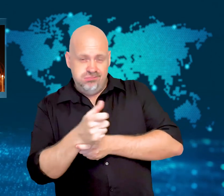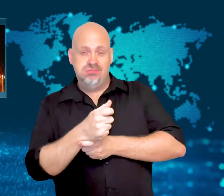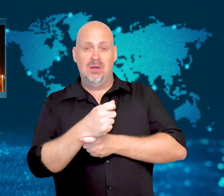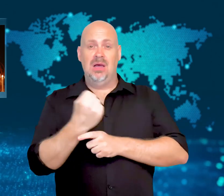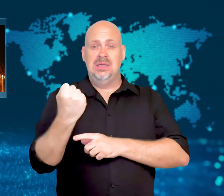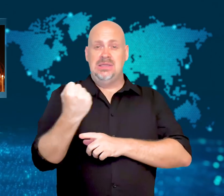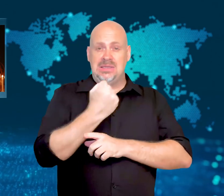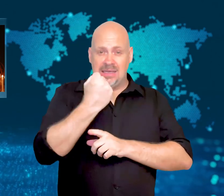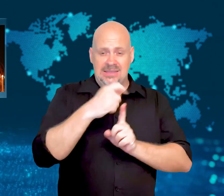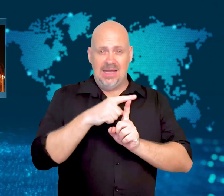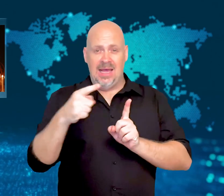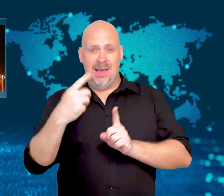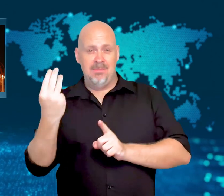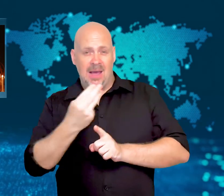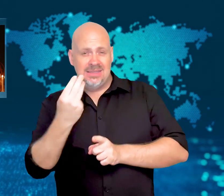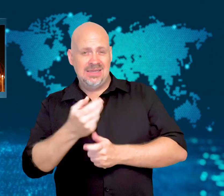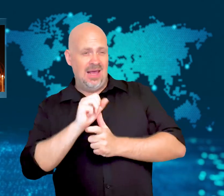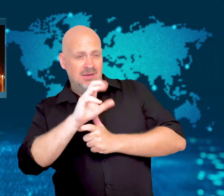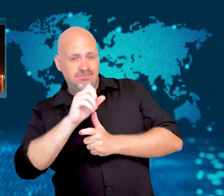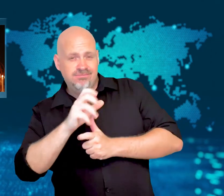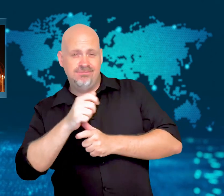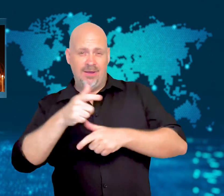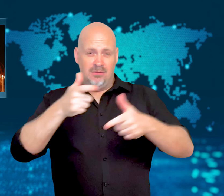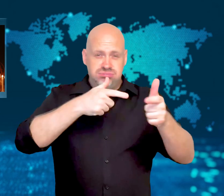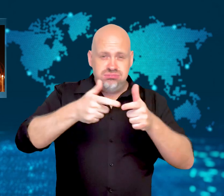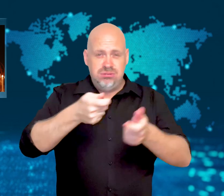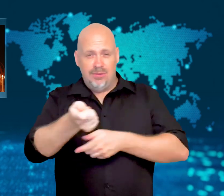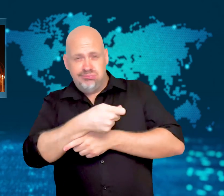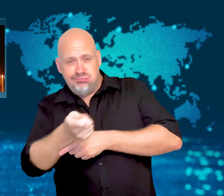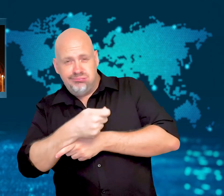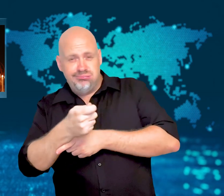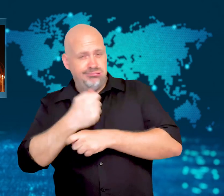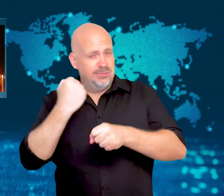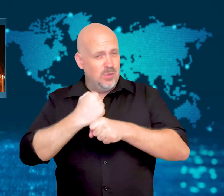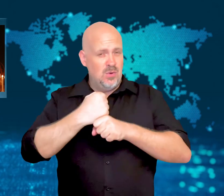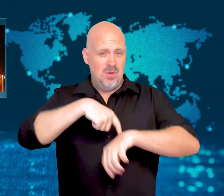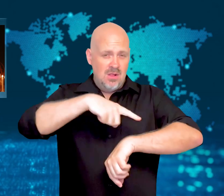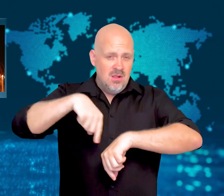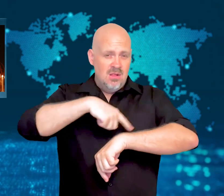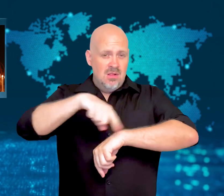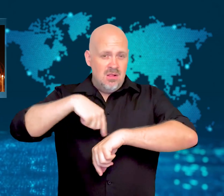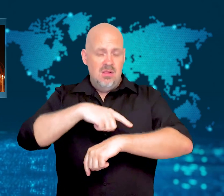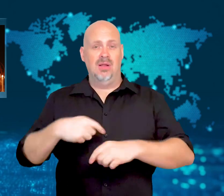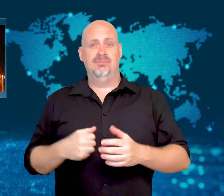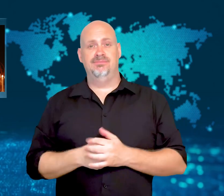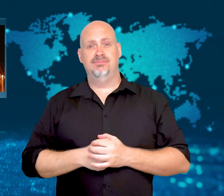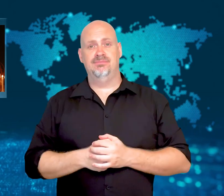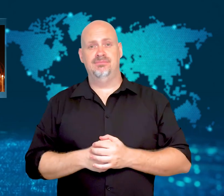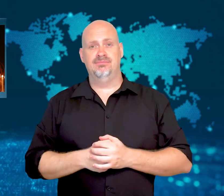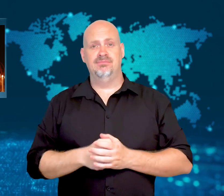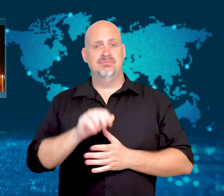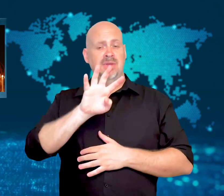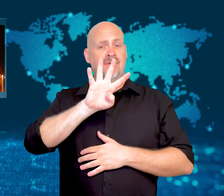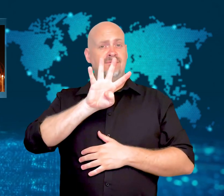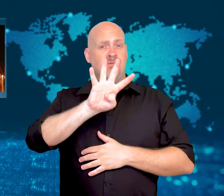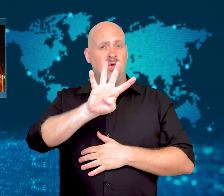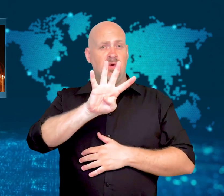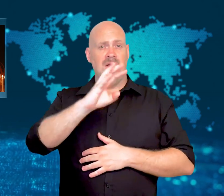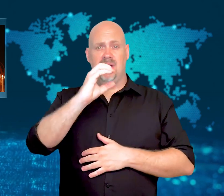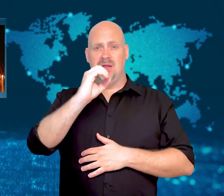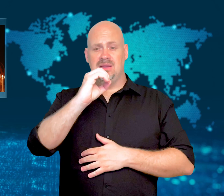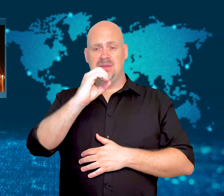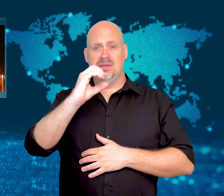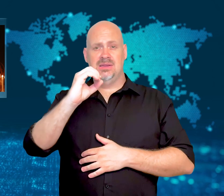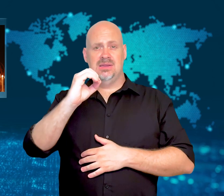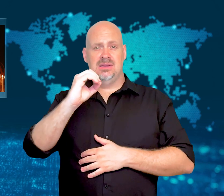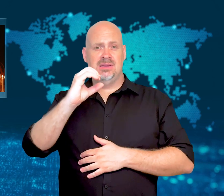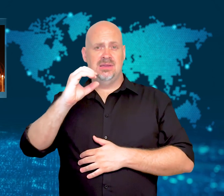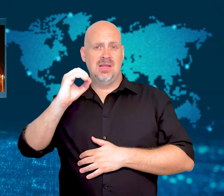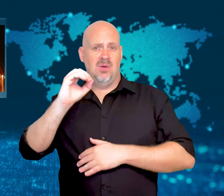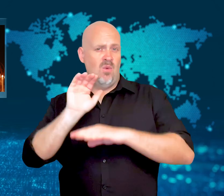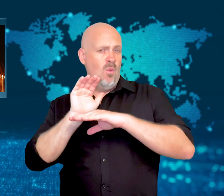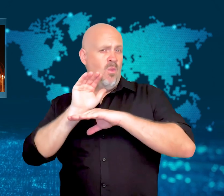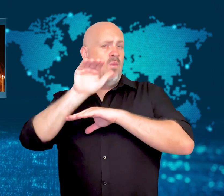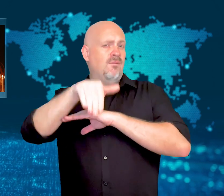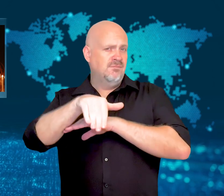Emergency crews battled the fires through Sunday and Monday.